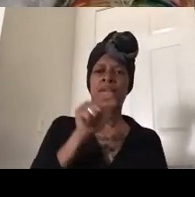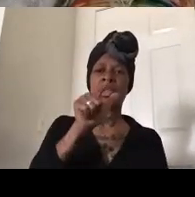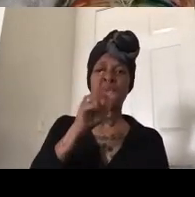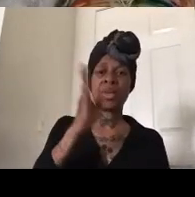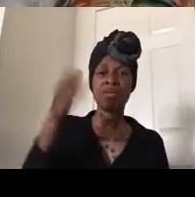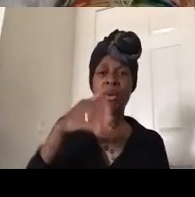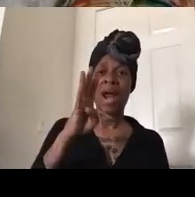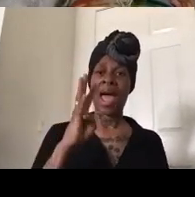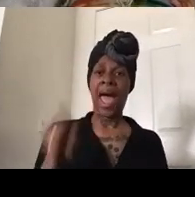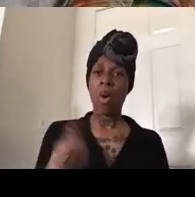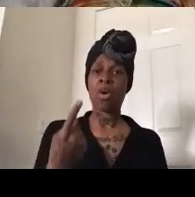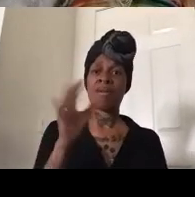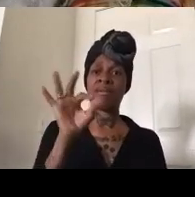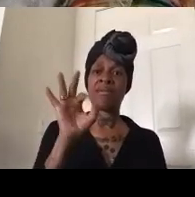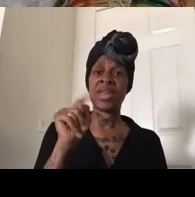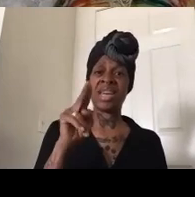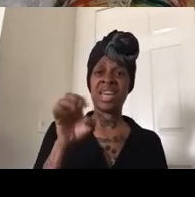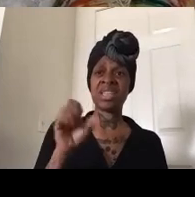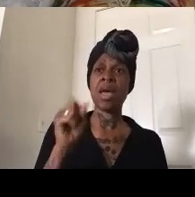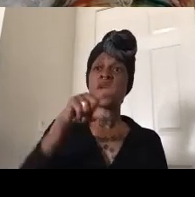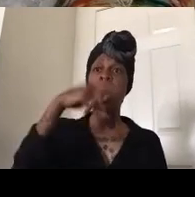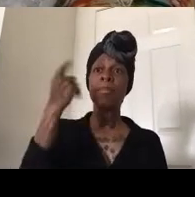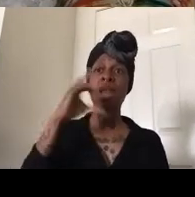you can go to and then finally we say bank black don't